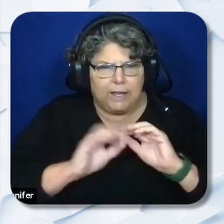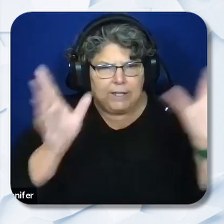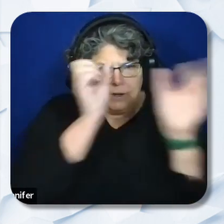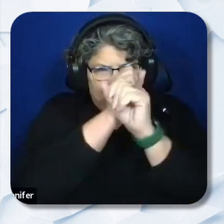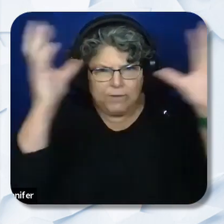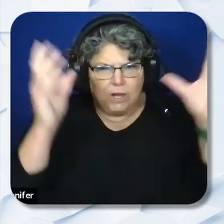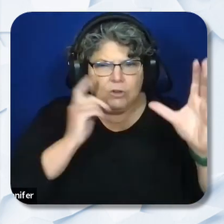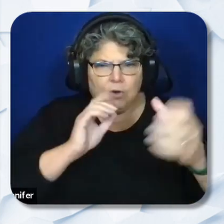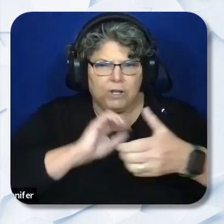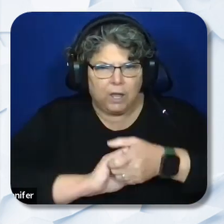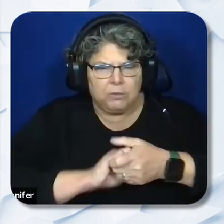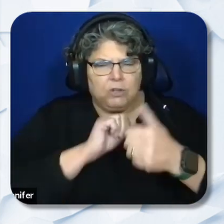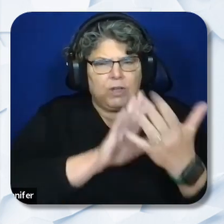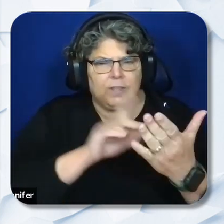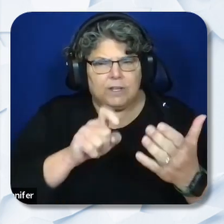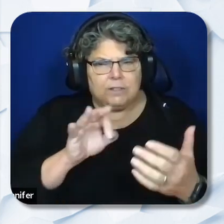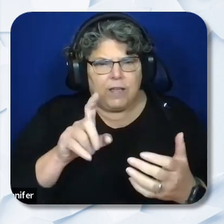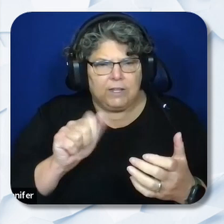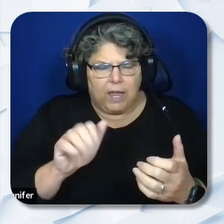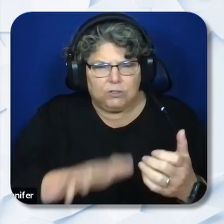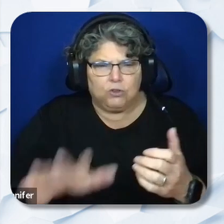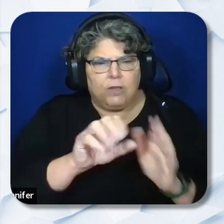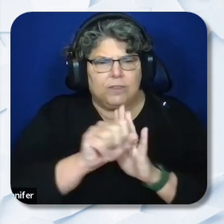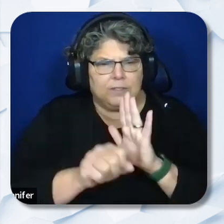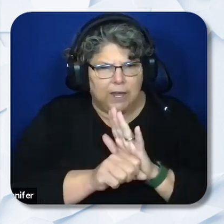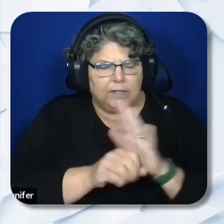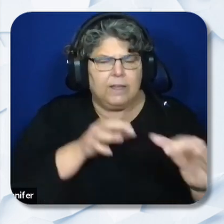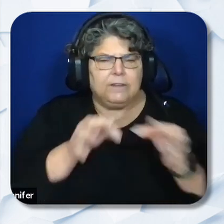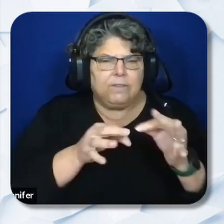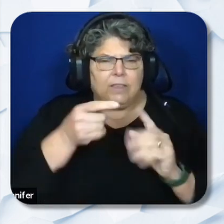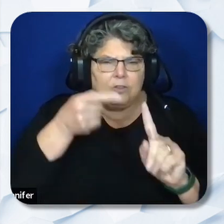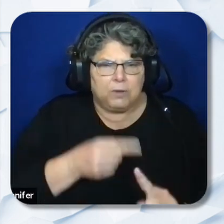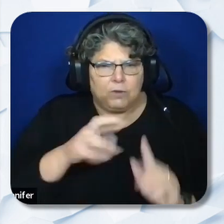of LEAs across the State. Define the specific role each member LEA in the partnership will